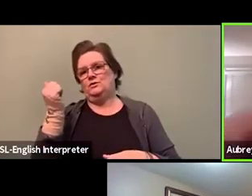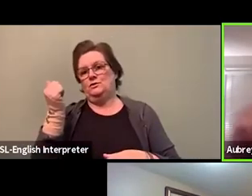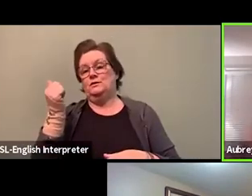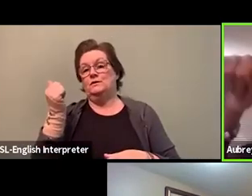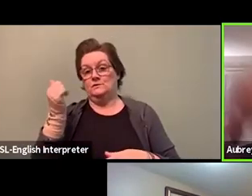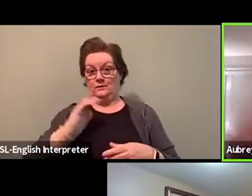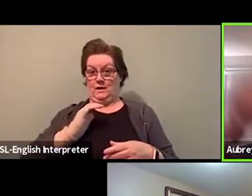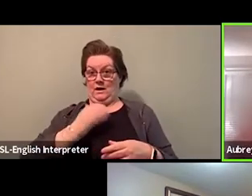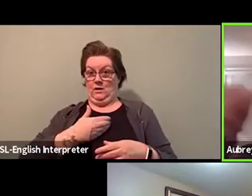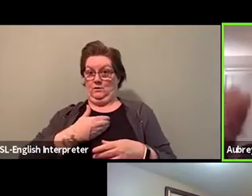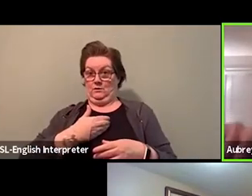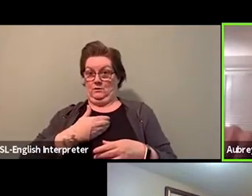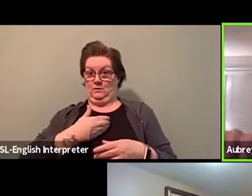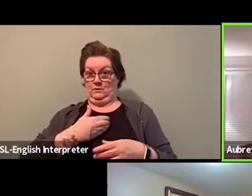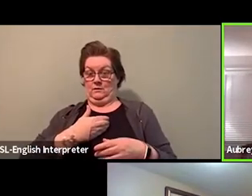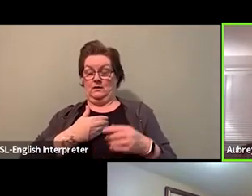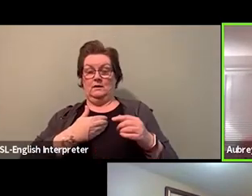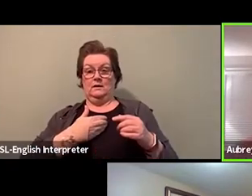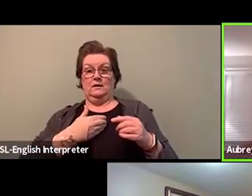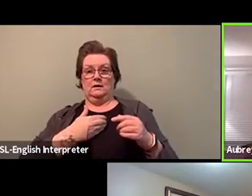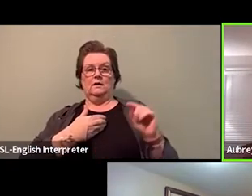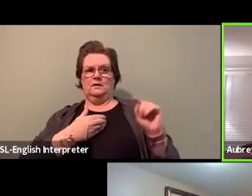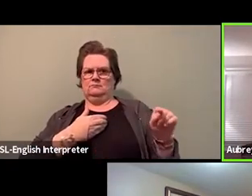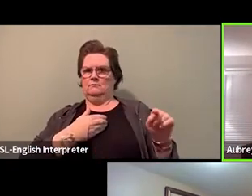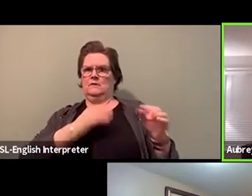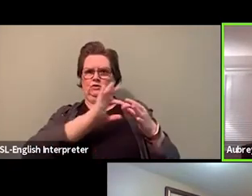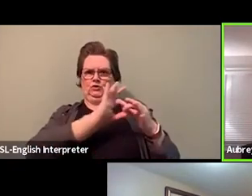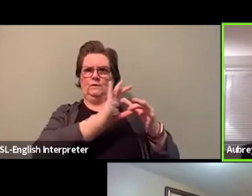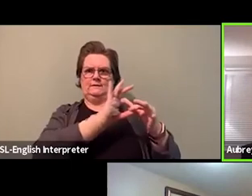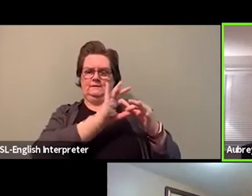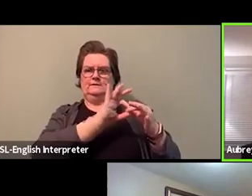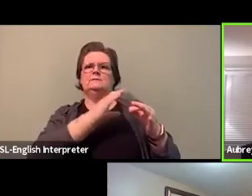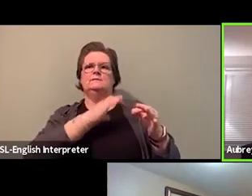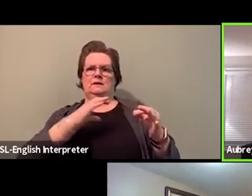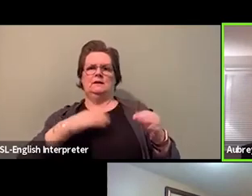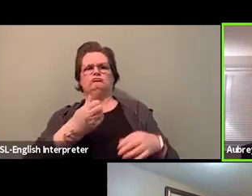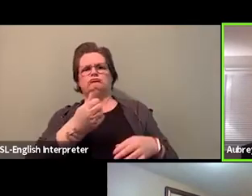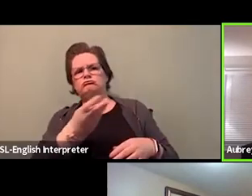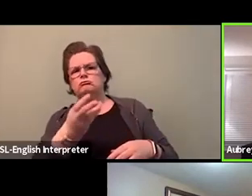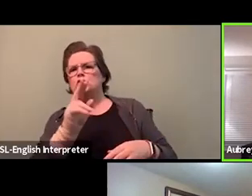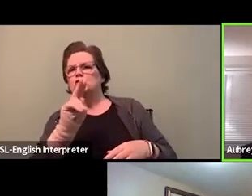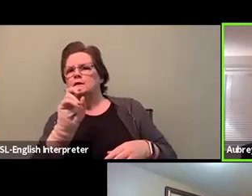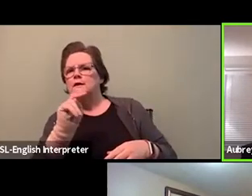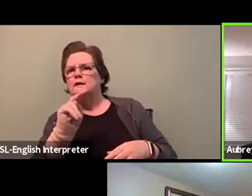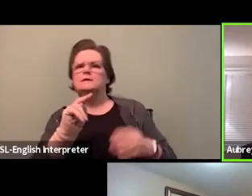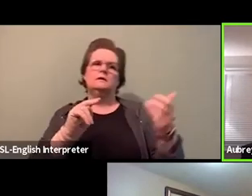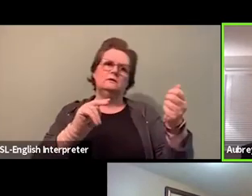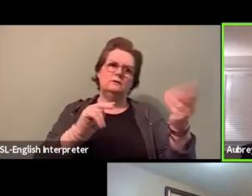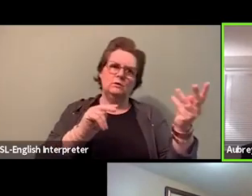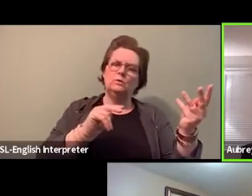and we have number of union people on there. We then have our equity committee within the union,